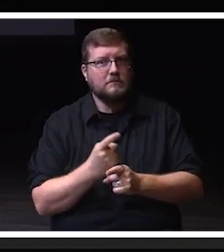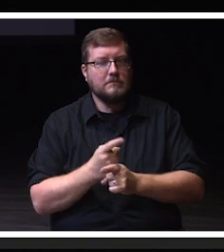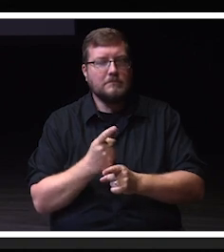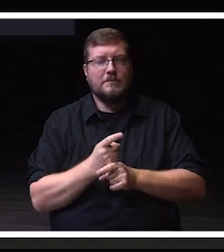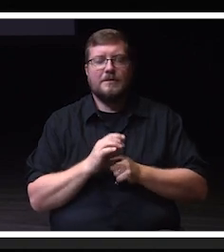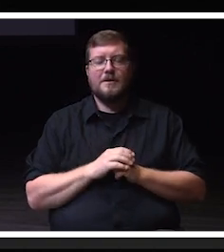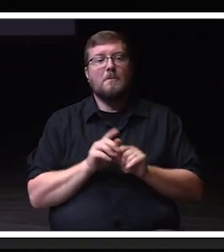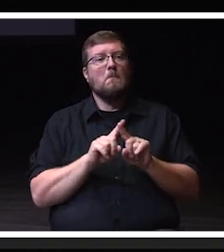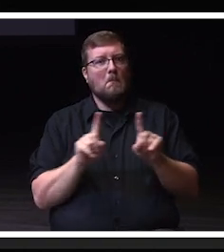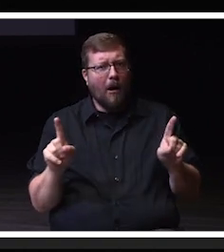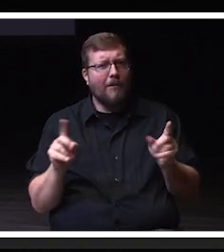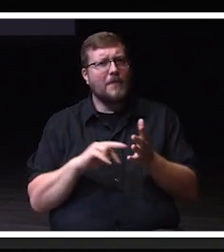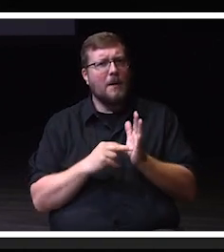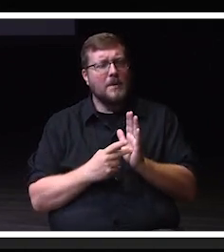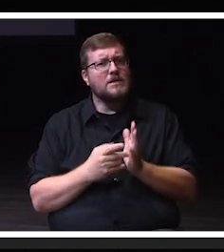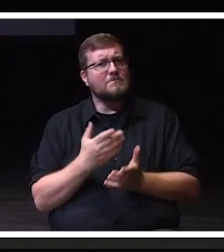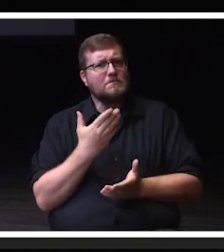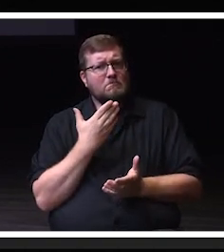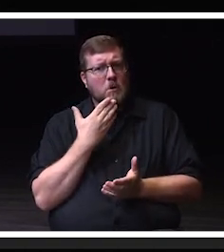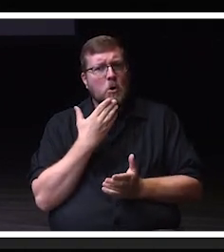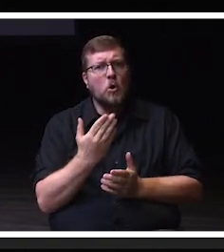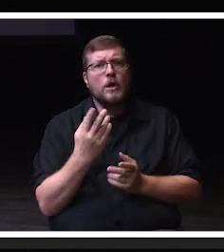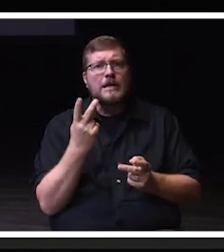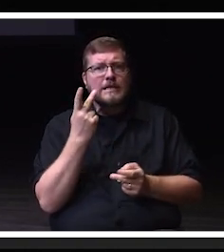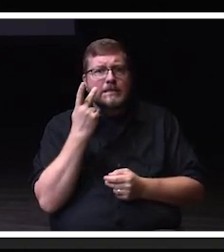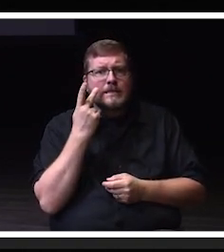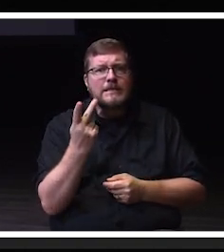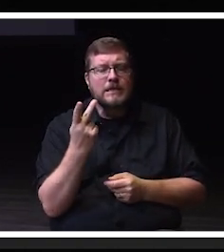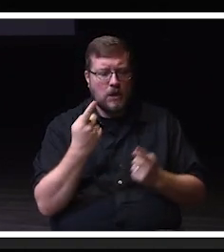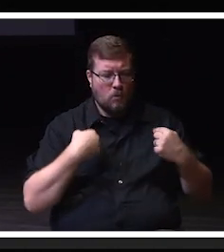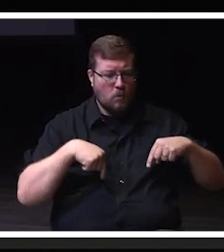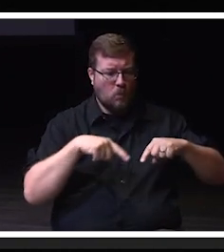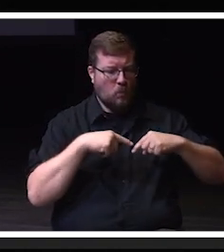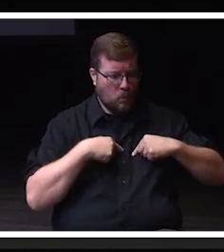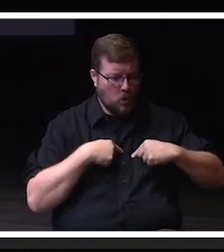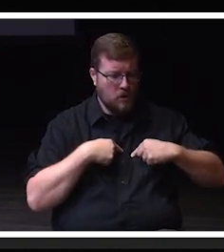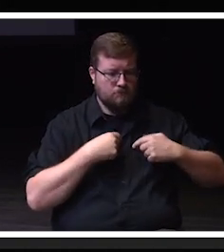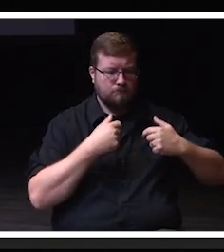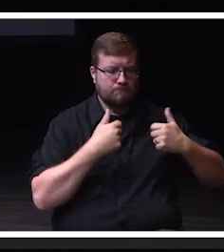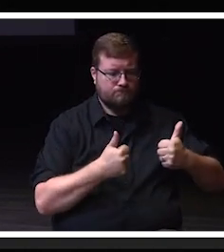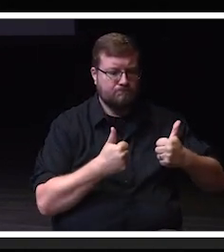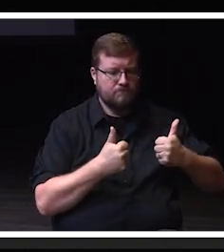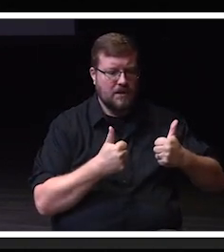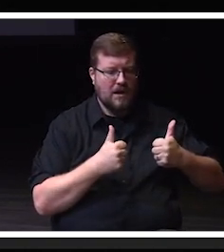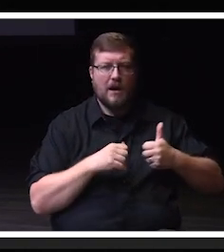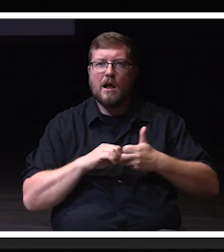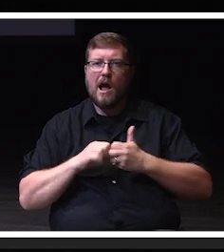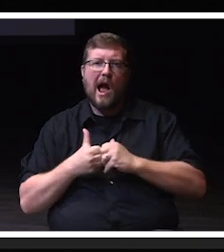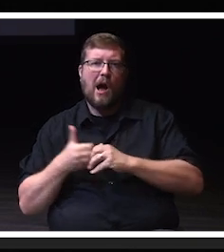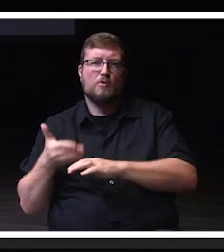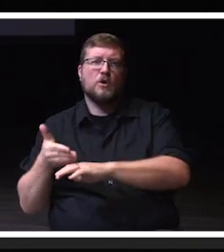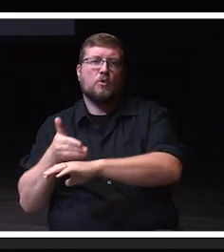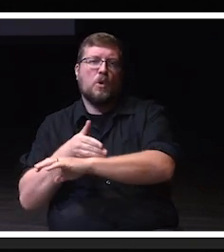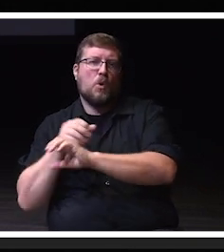look in the mirror to see what we do well and maybe some opportunities for growth. So another thing to be excited about. And lastly,